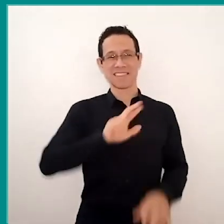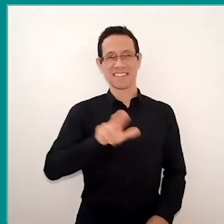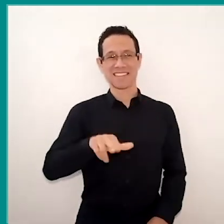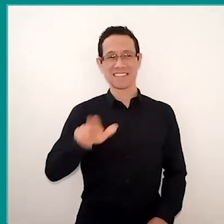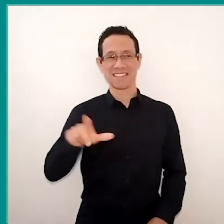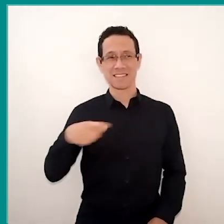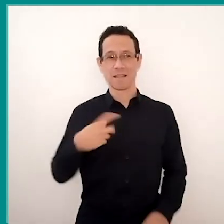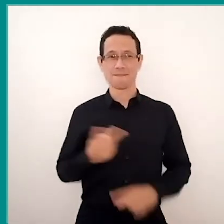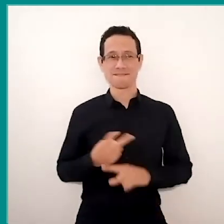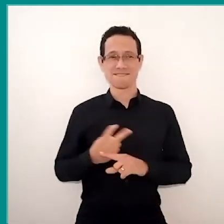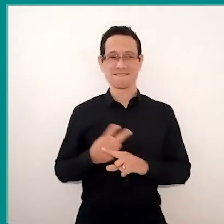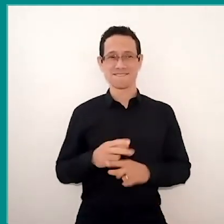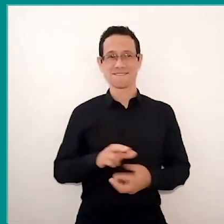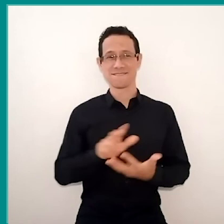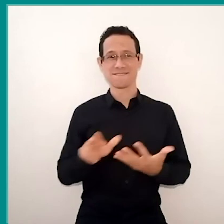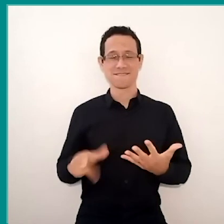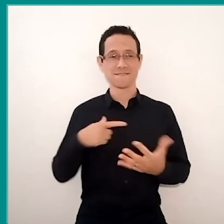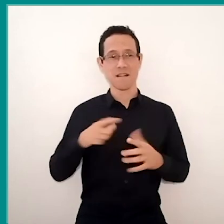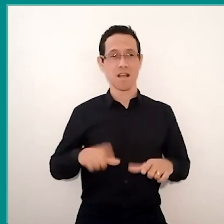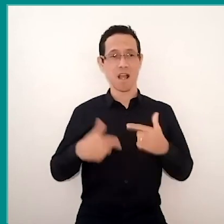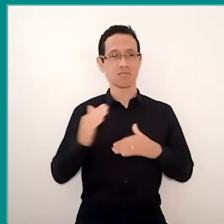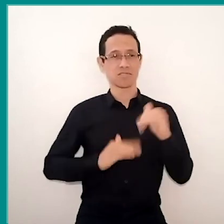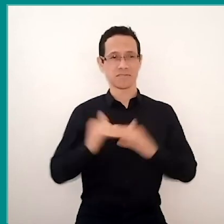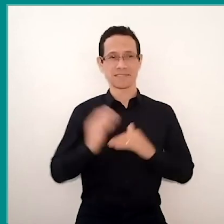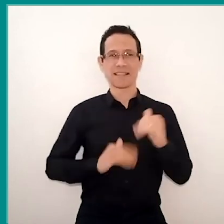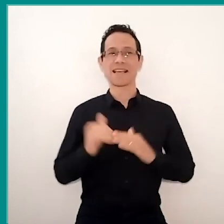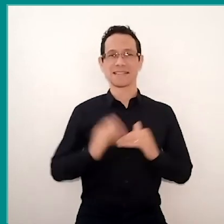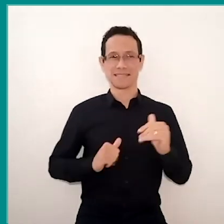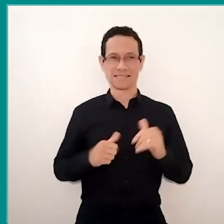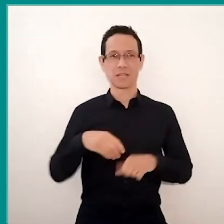all these activities, these suggestions.